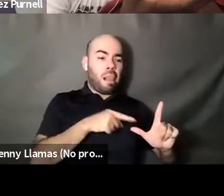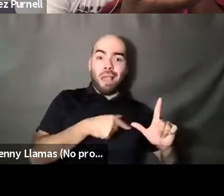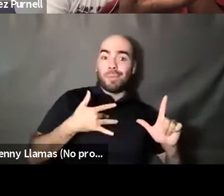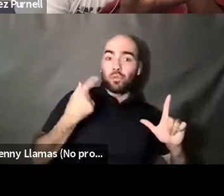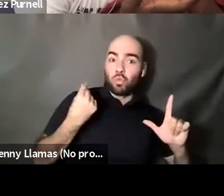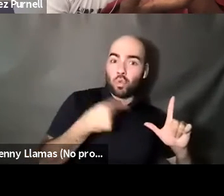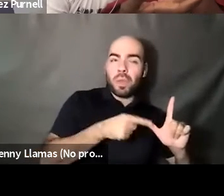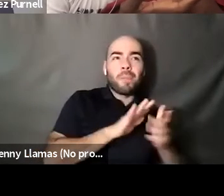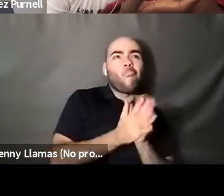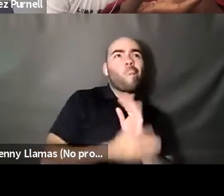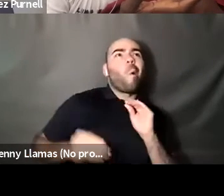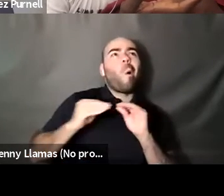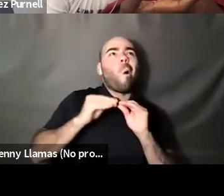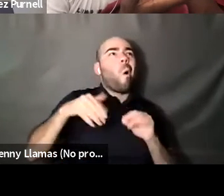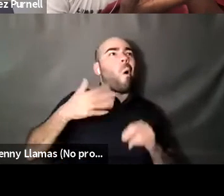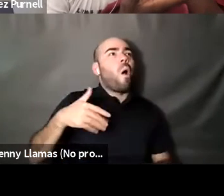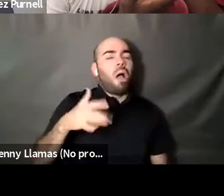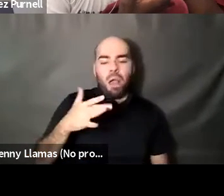Brontez Purnell: I don't know, kind of like the more like dead in like